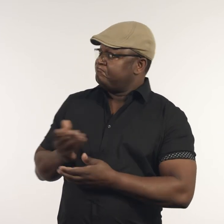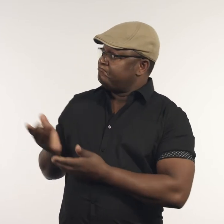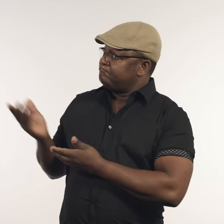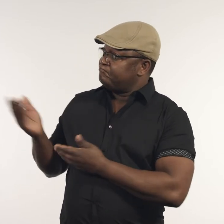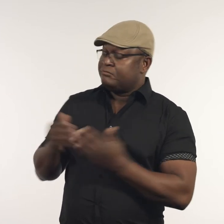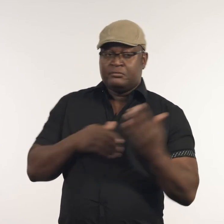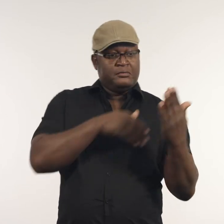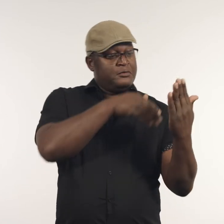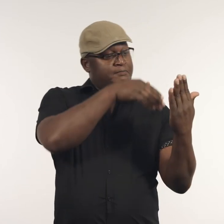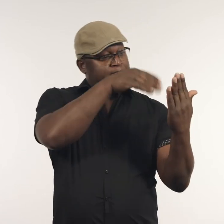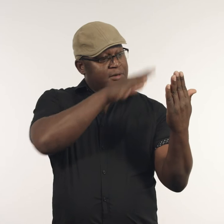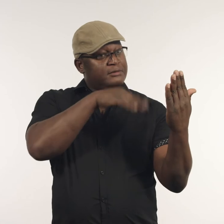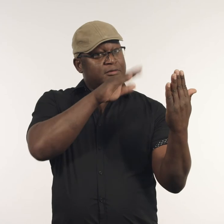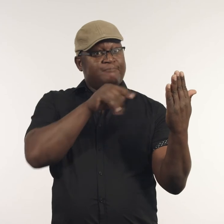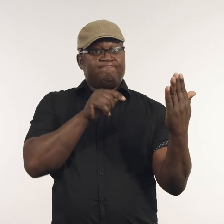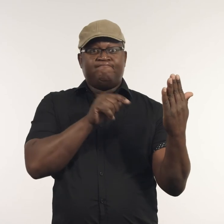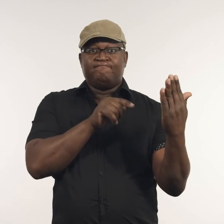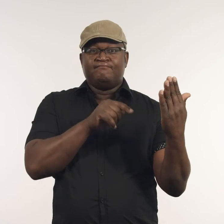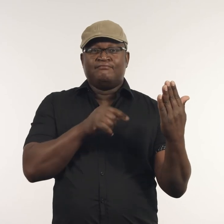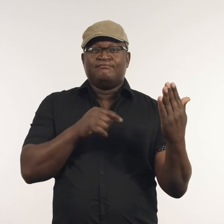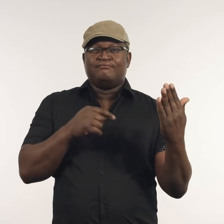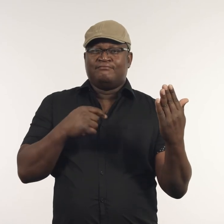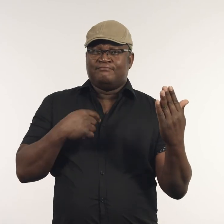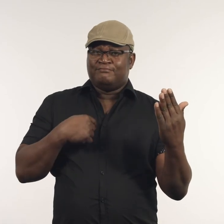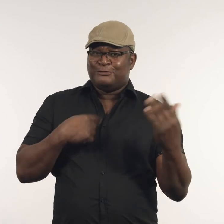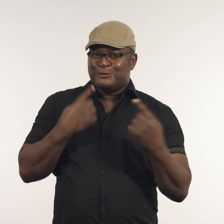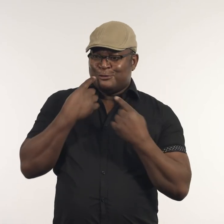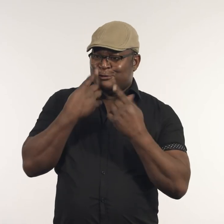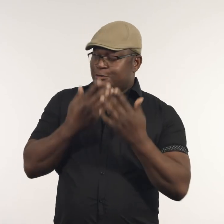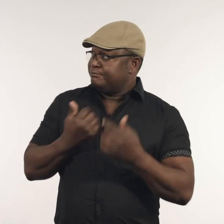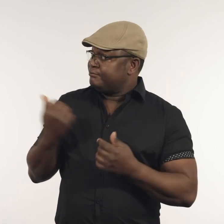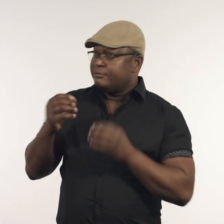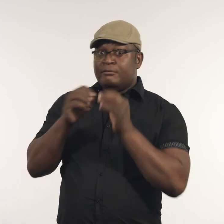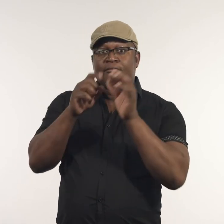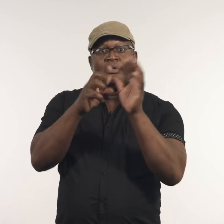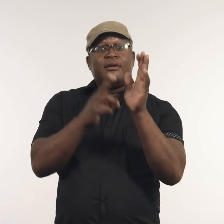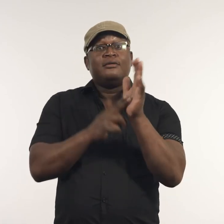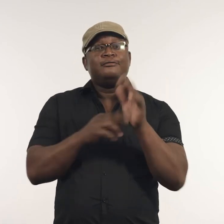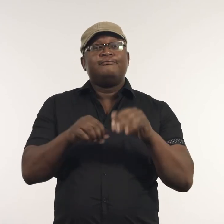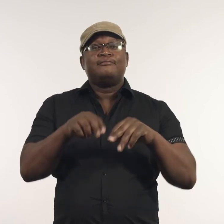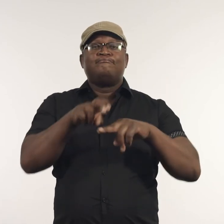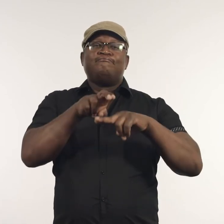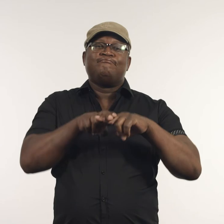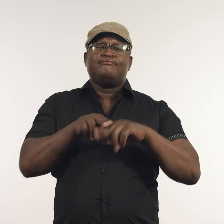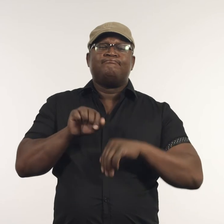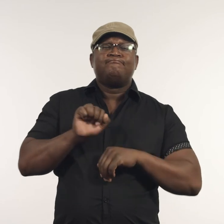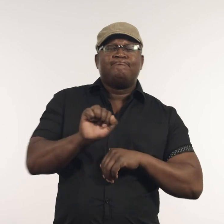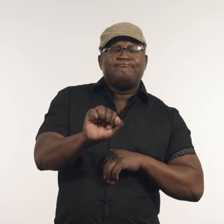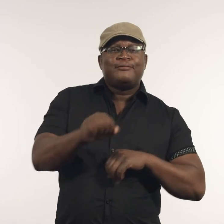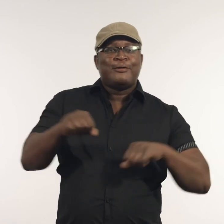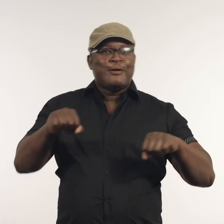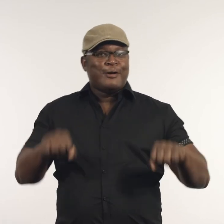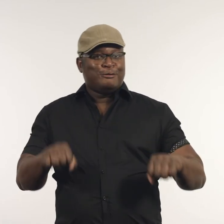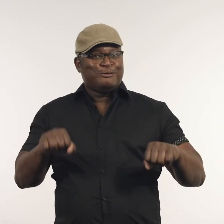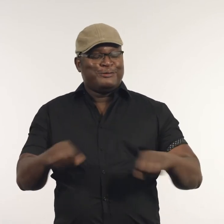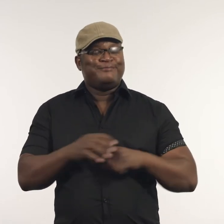This portrait depicts Ben in his lounge room where he and I have sat countless times